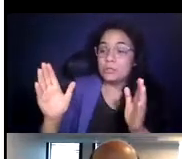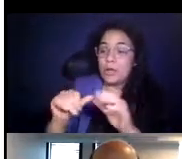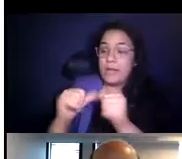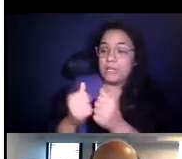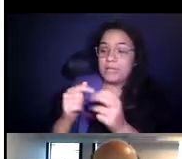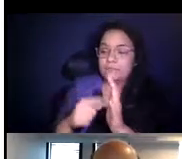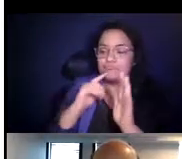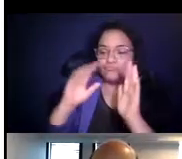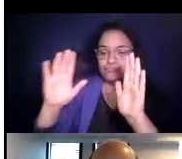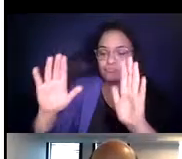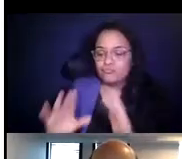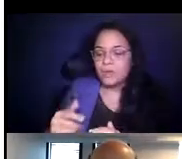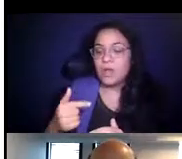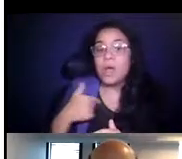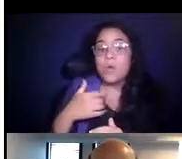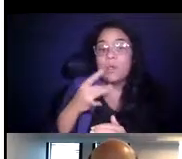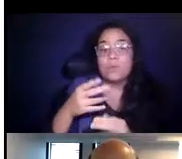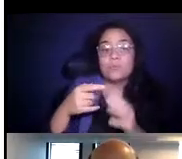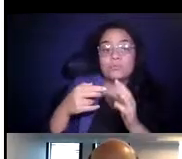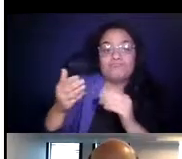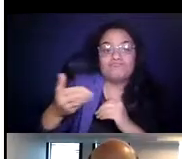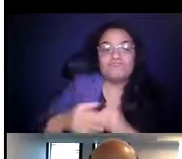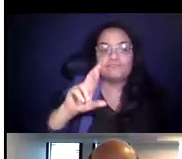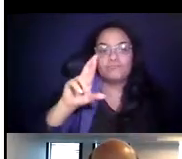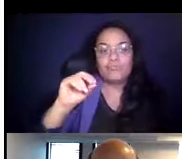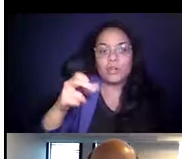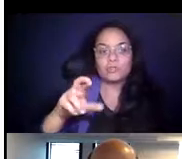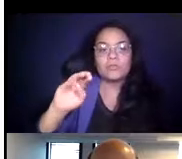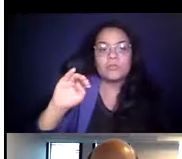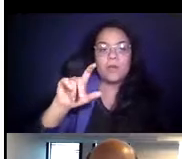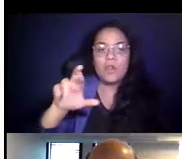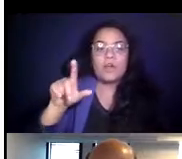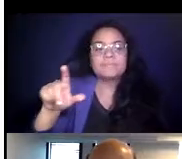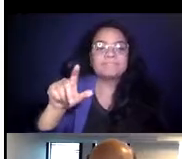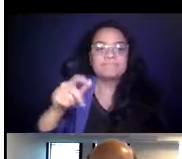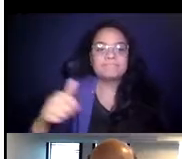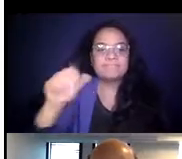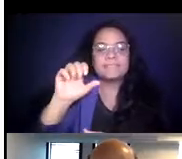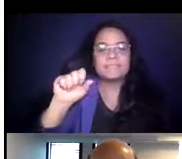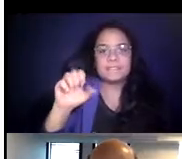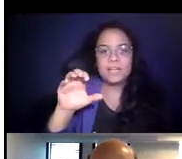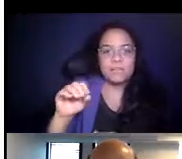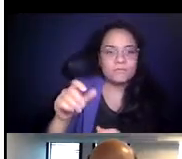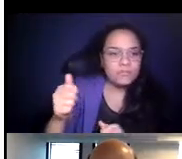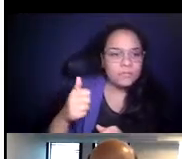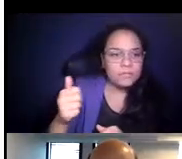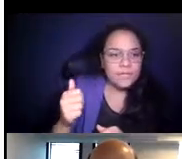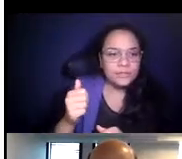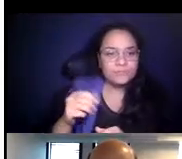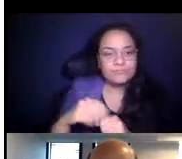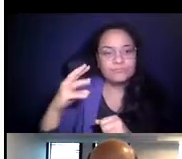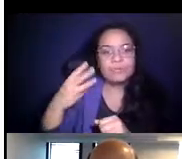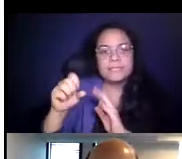14:23:58 I would like to welcome roger Millar, AASHT O's chair.